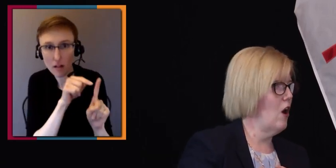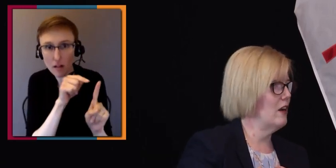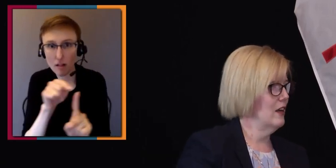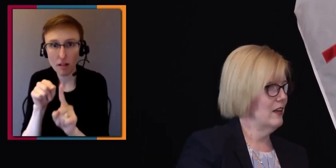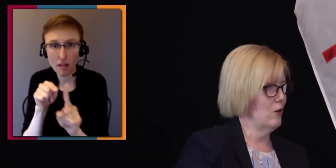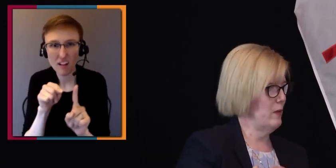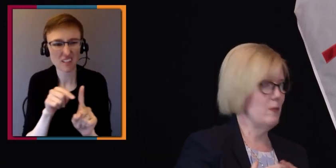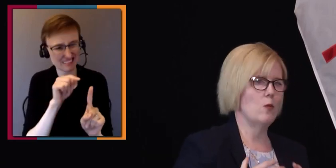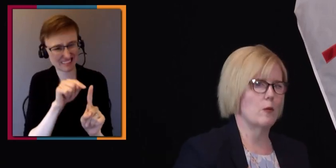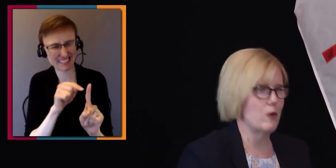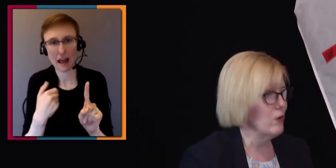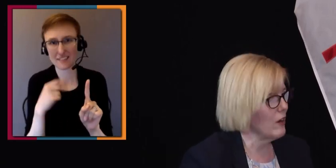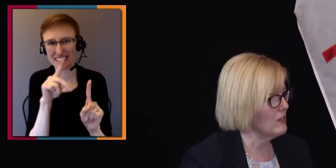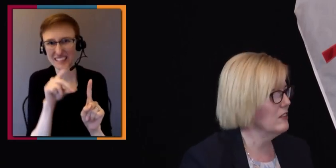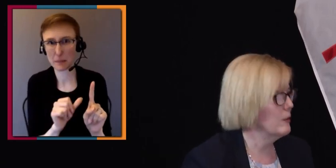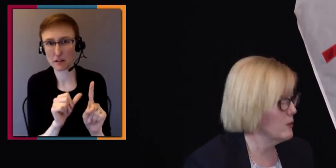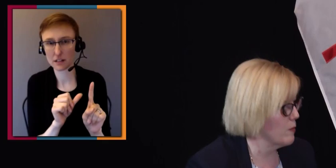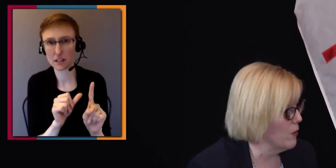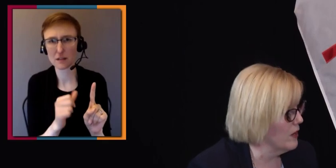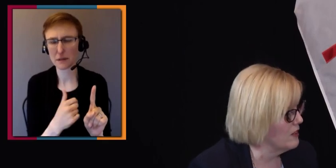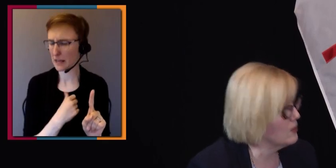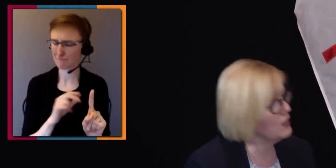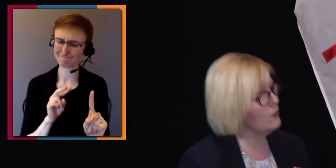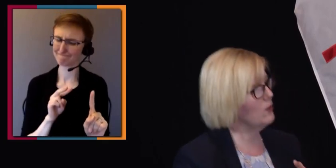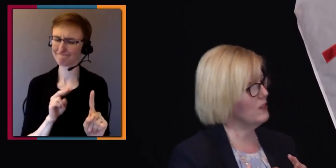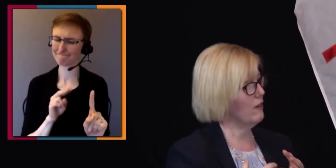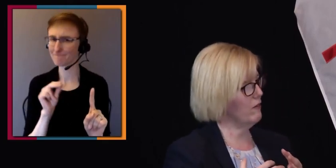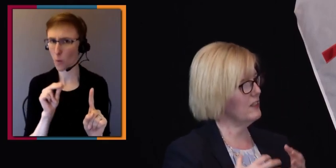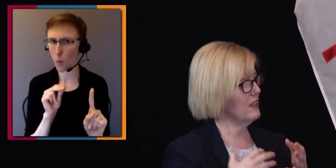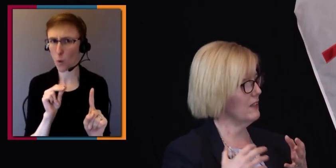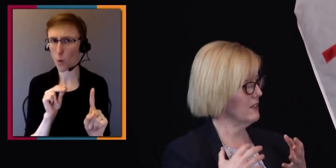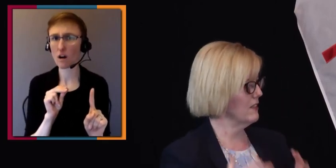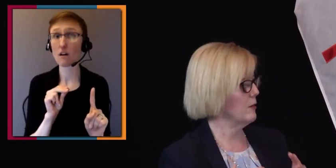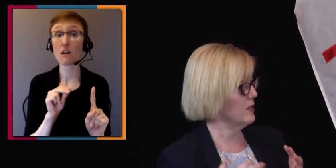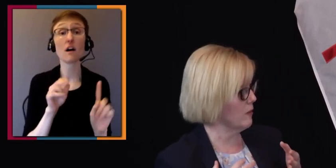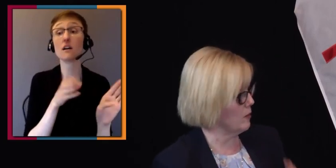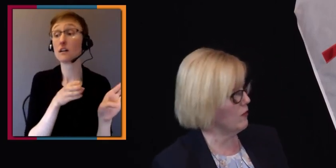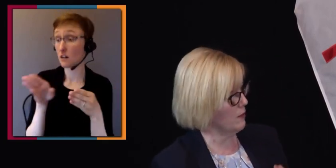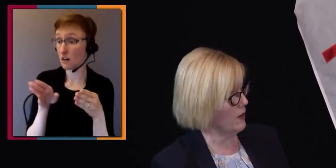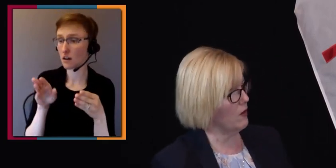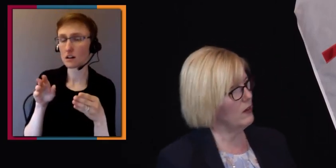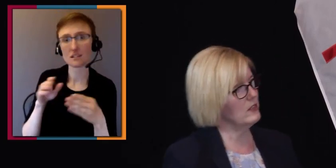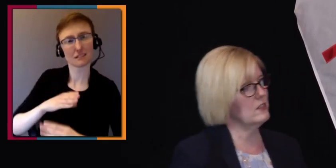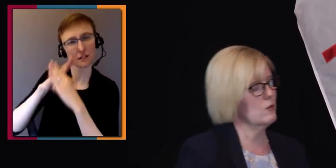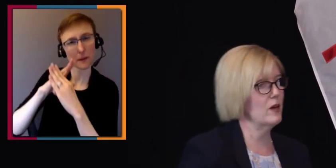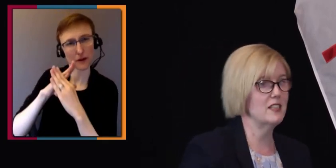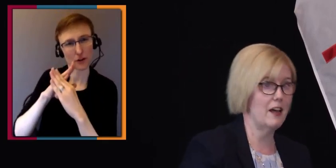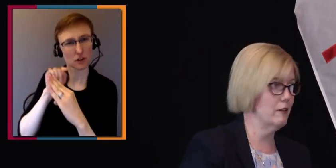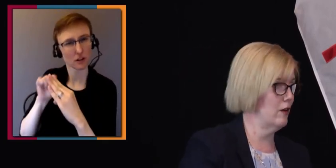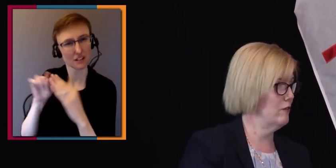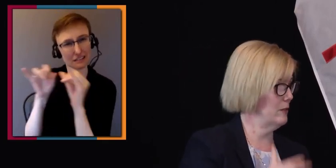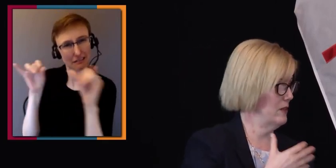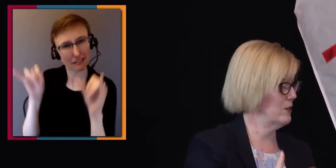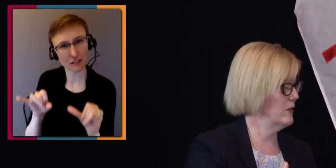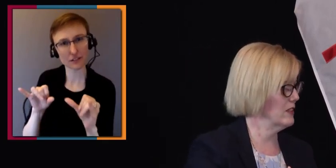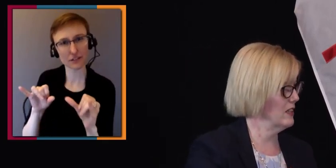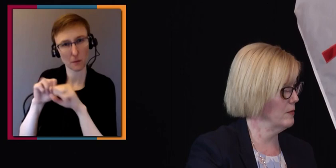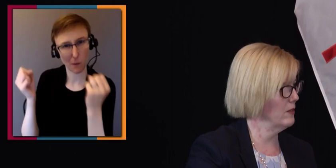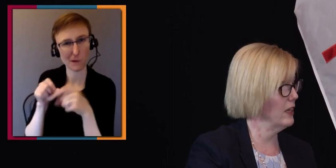Not, you know, people weren't broken, our systems were broken. So let's focus on fixing the systems and removing the barriers. And so my title evolved to Minister of Accessibility,